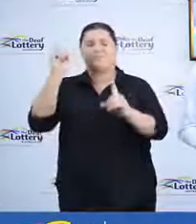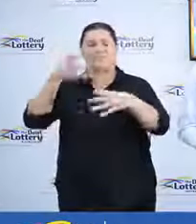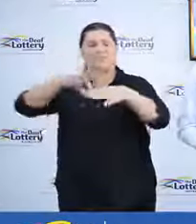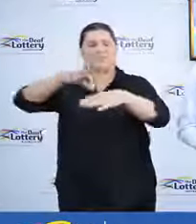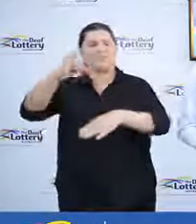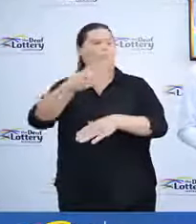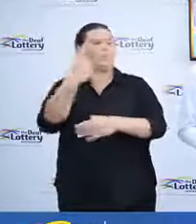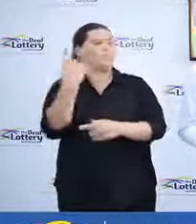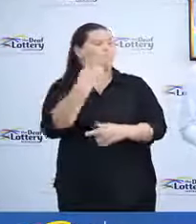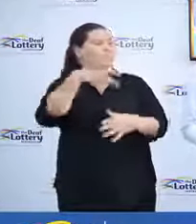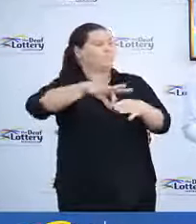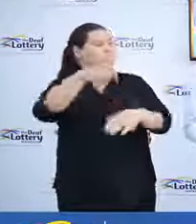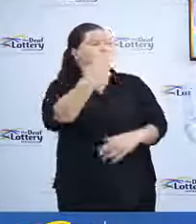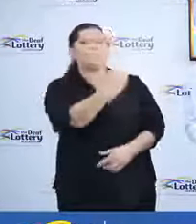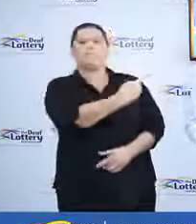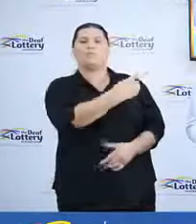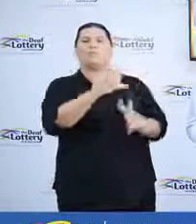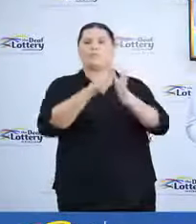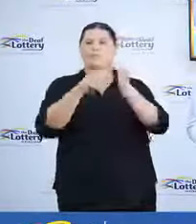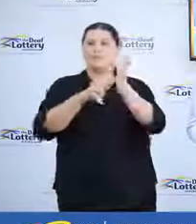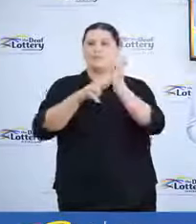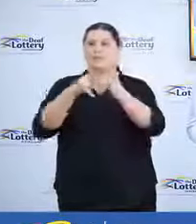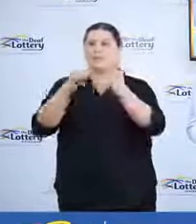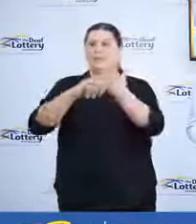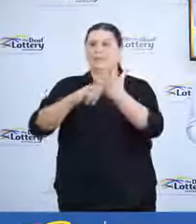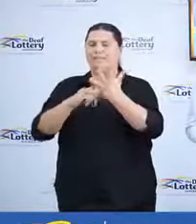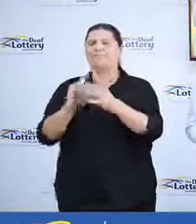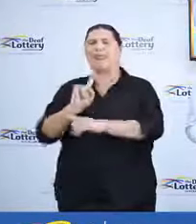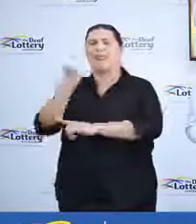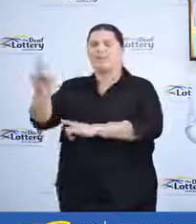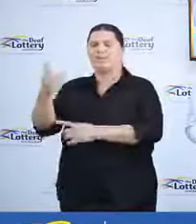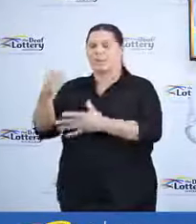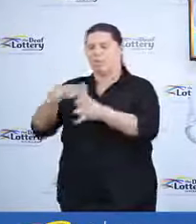by Dennis an independent auditor and he'll be using a government-approved